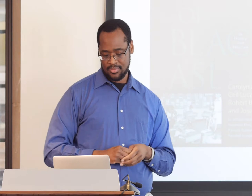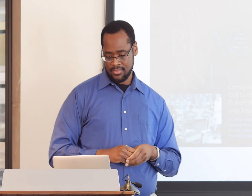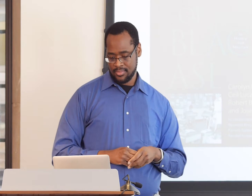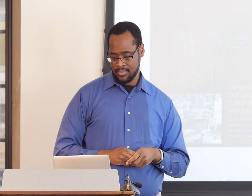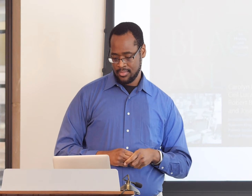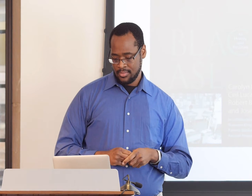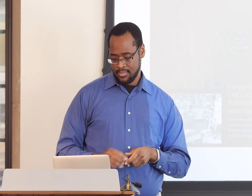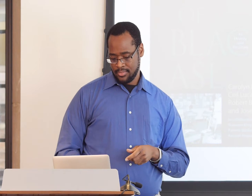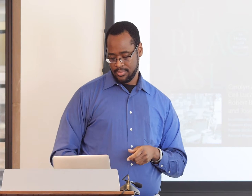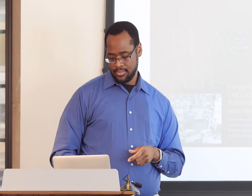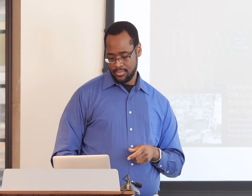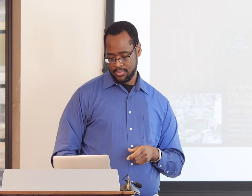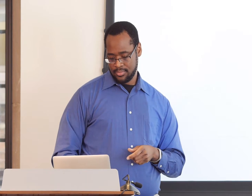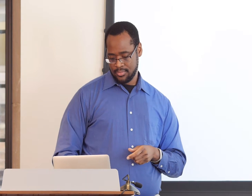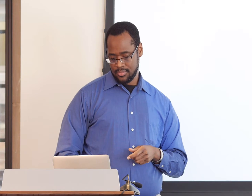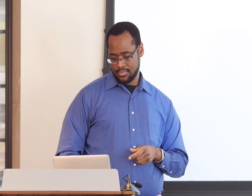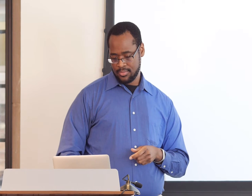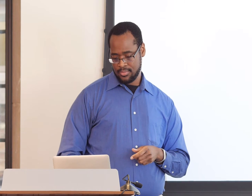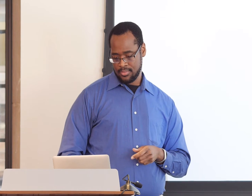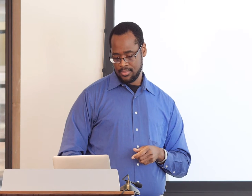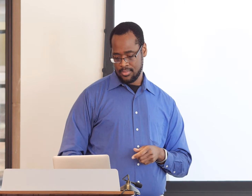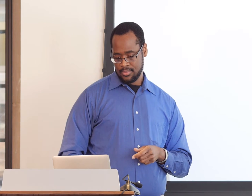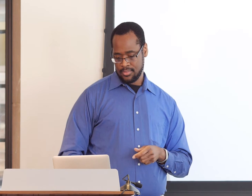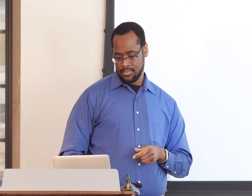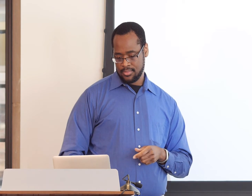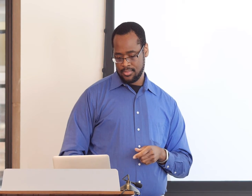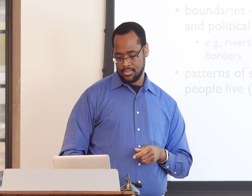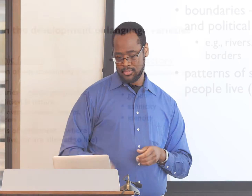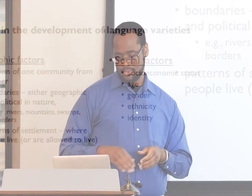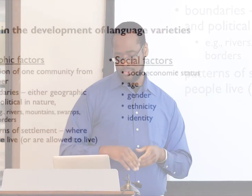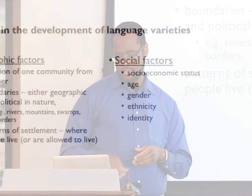We still have much more that has yet to be uncovered.